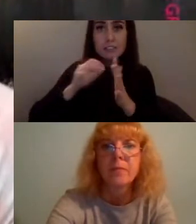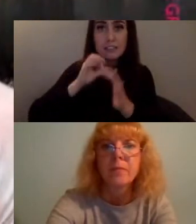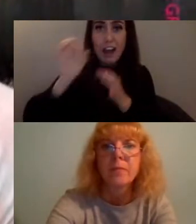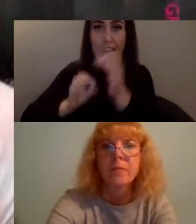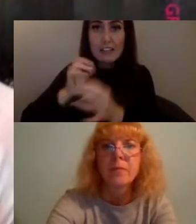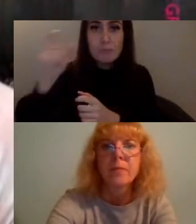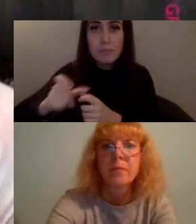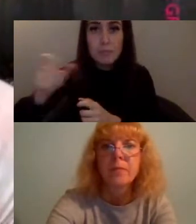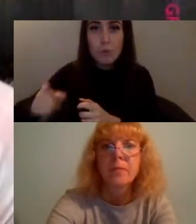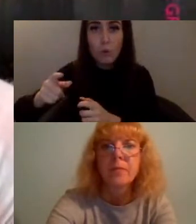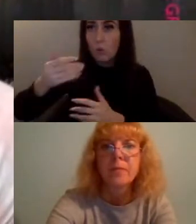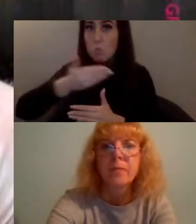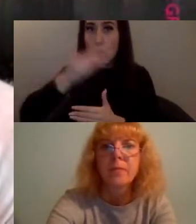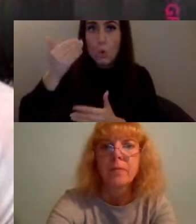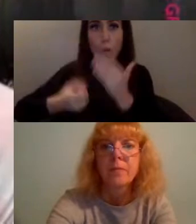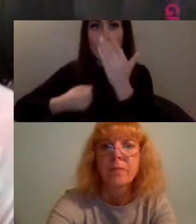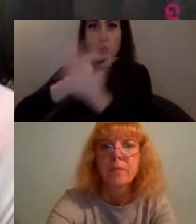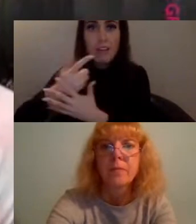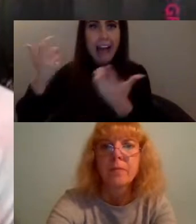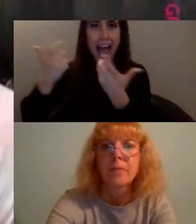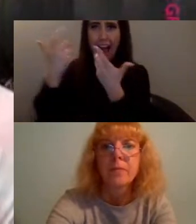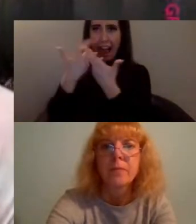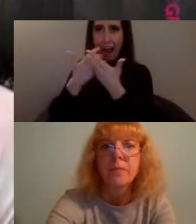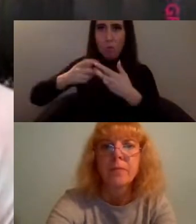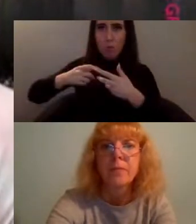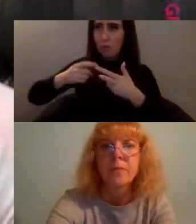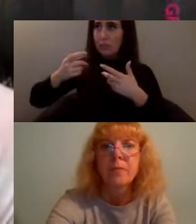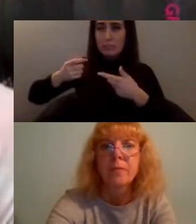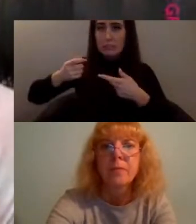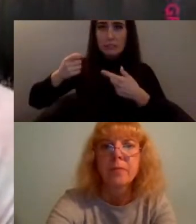how can you archive yourself? what do you...what's important for you? what do you